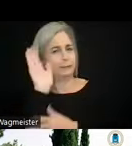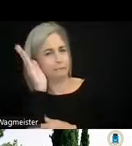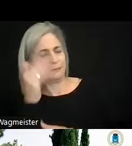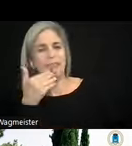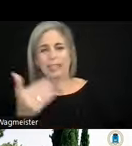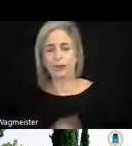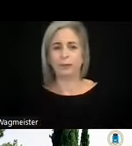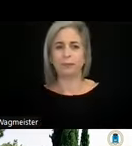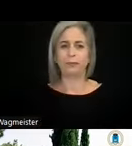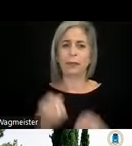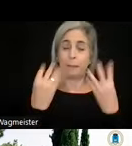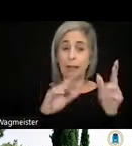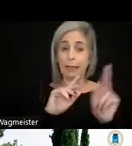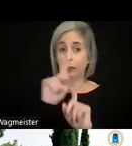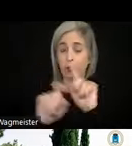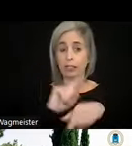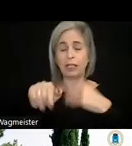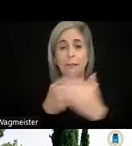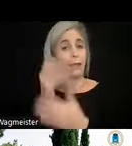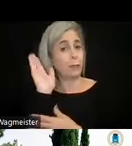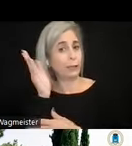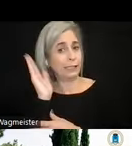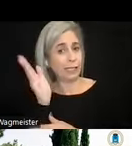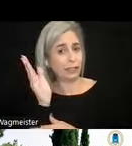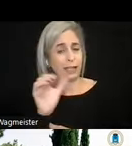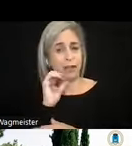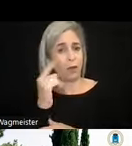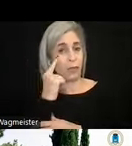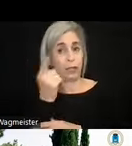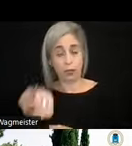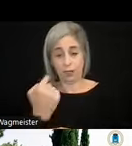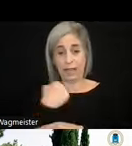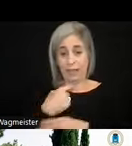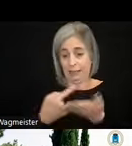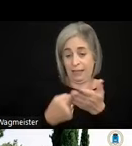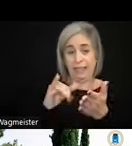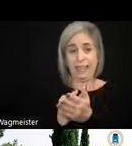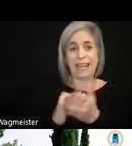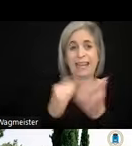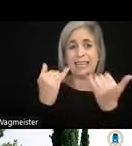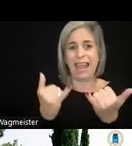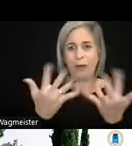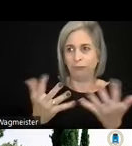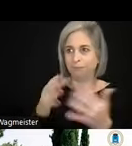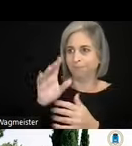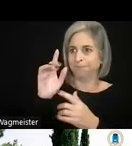We have got several questions about the presentation. And I don't think you and I actually talked about that. So I'm putting you on the spot, will you share this